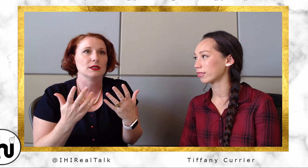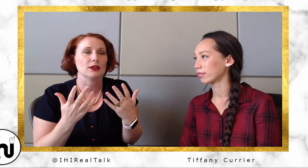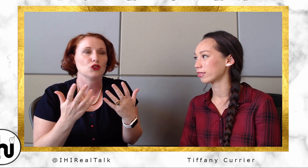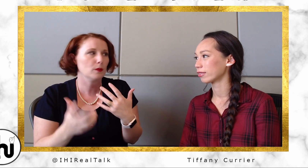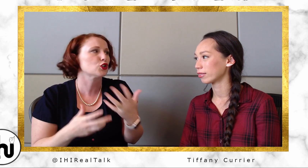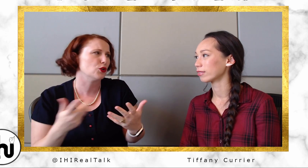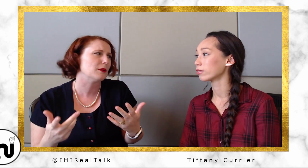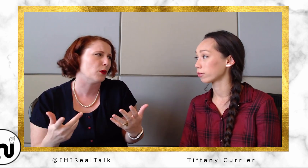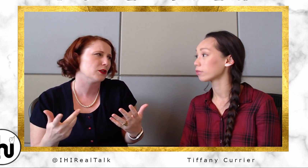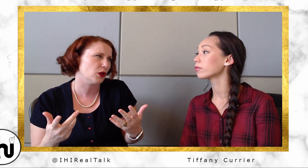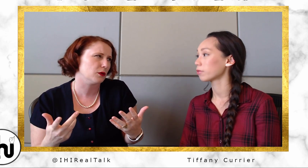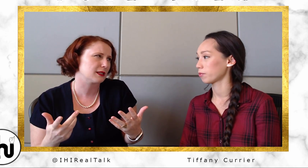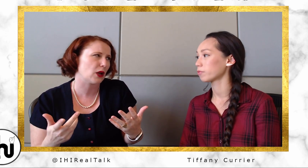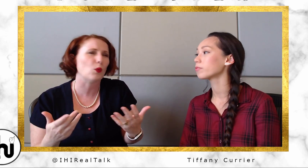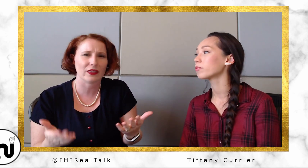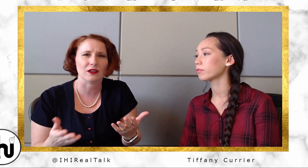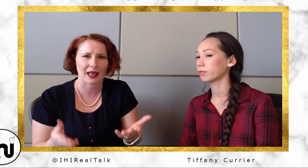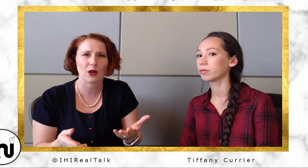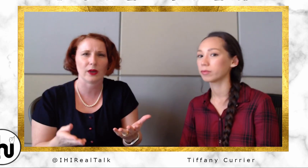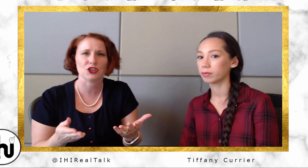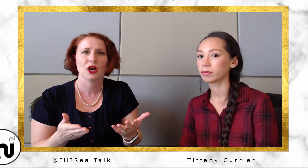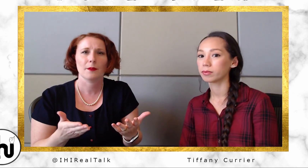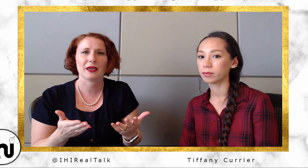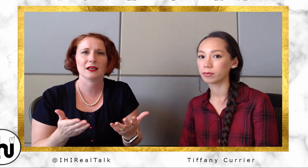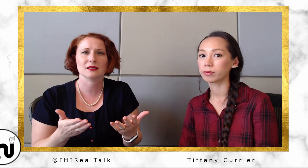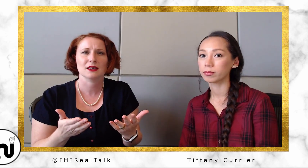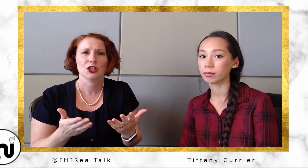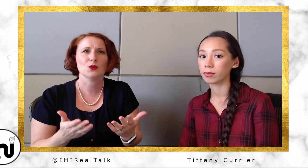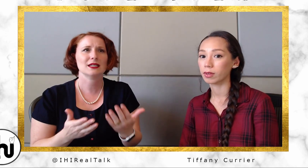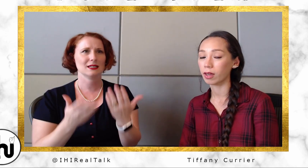troubleshooting moments, almost like, with the language. Because you get to see a